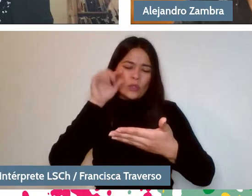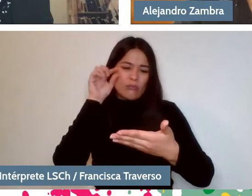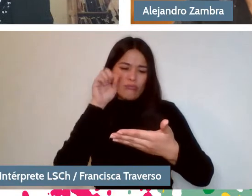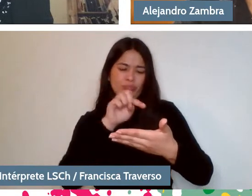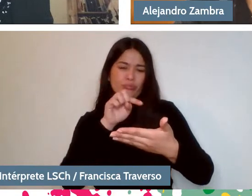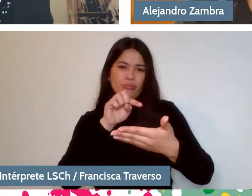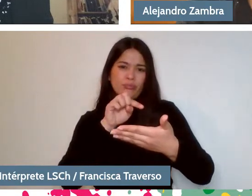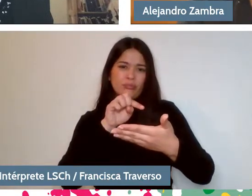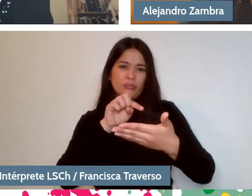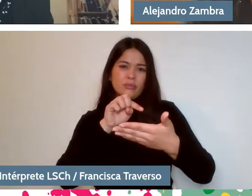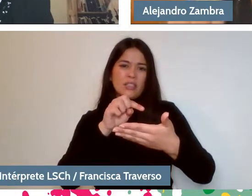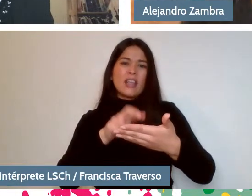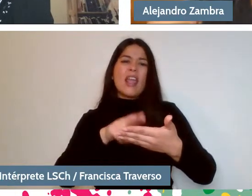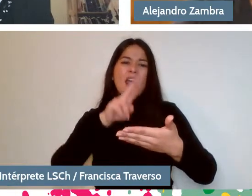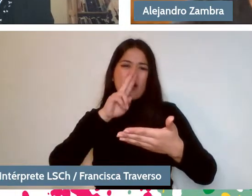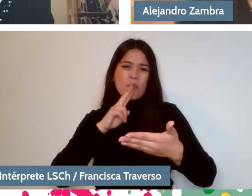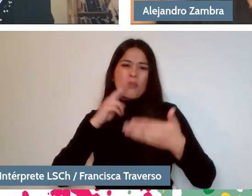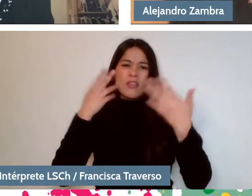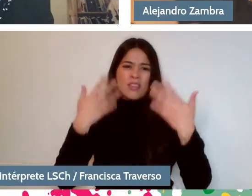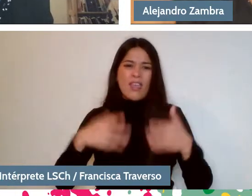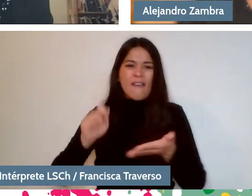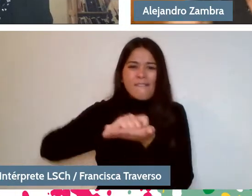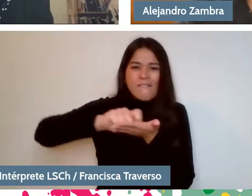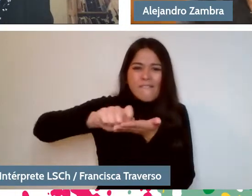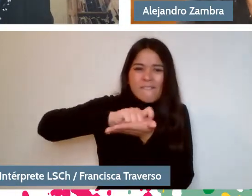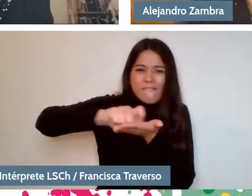questions that one could look at against the light.